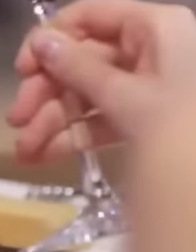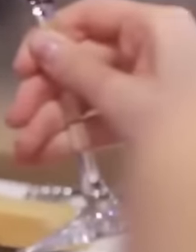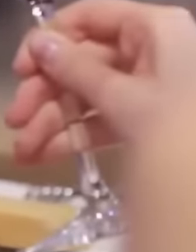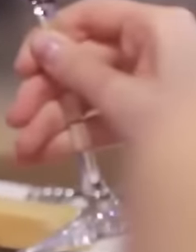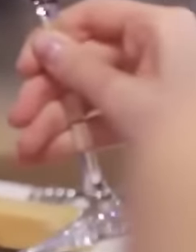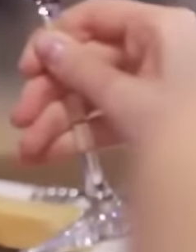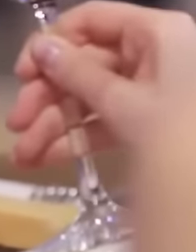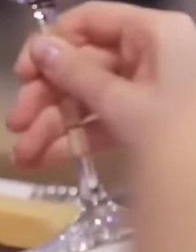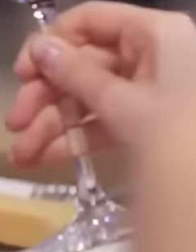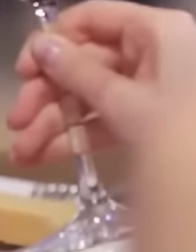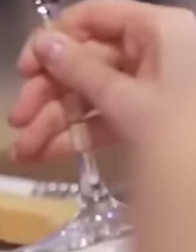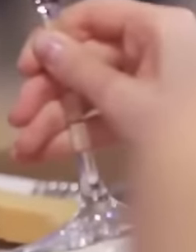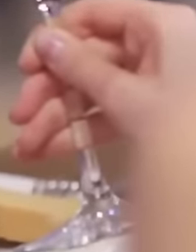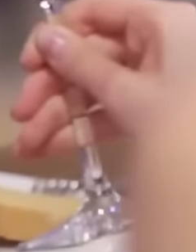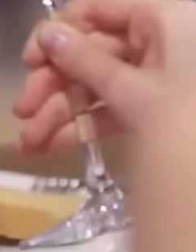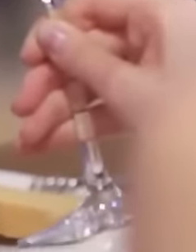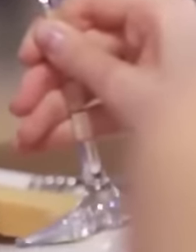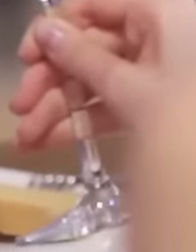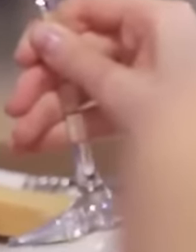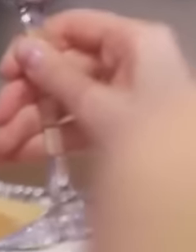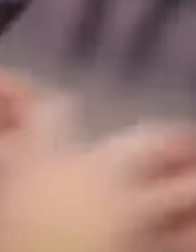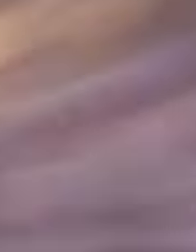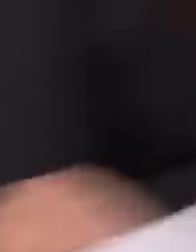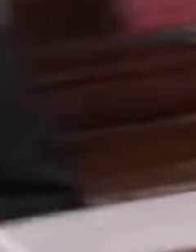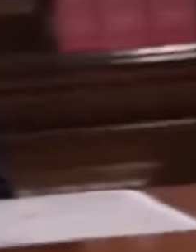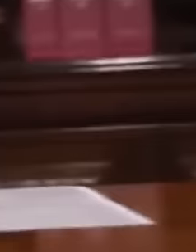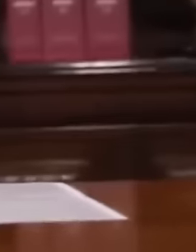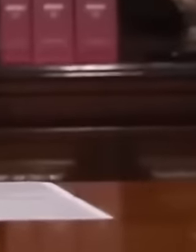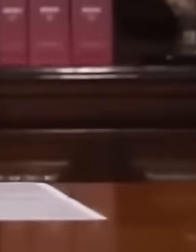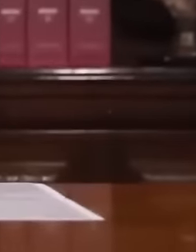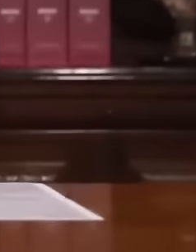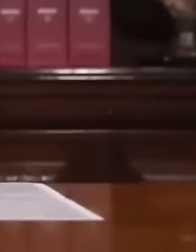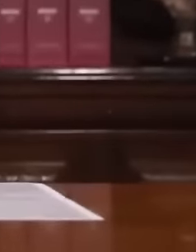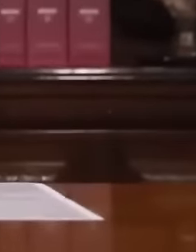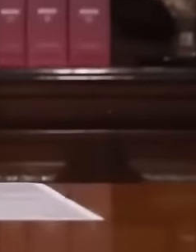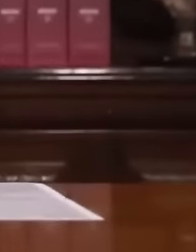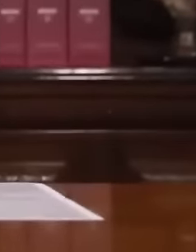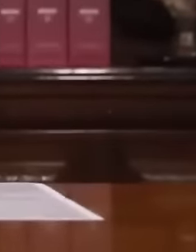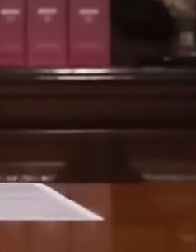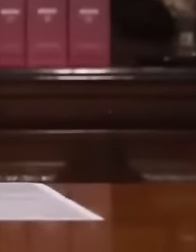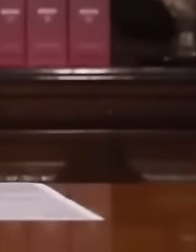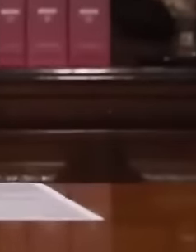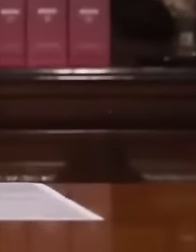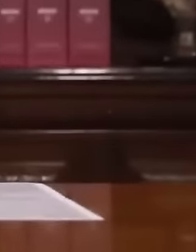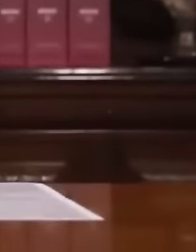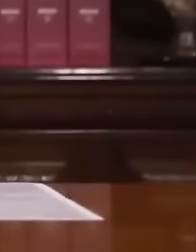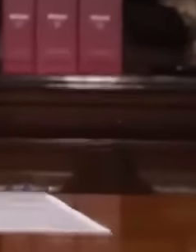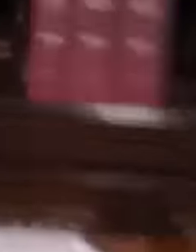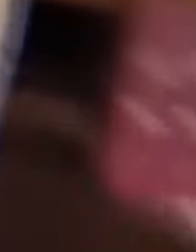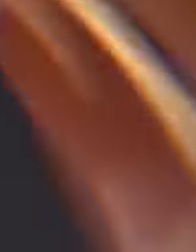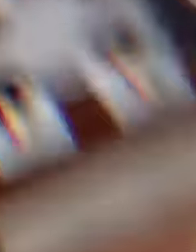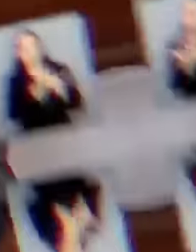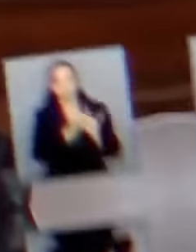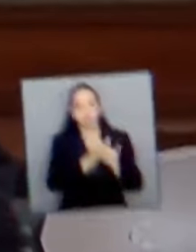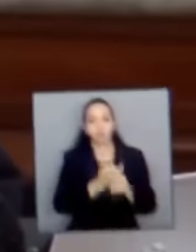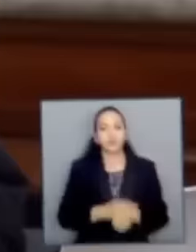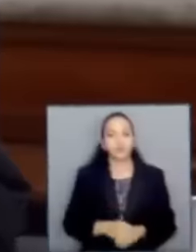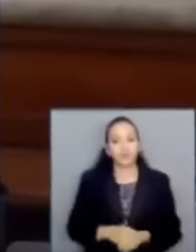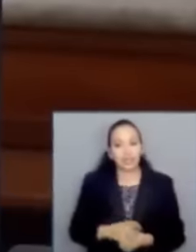Mother's Day celebrations. President López Obrador has said that a lot of money moves the